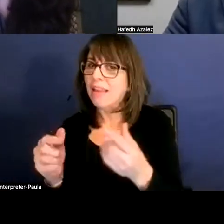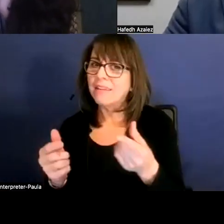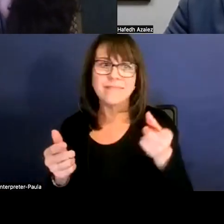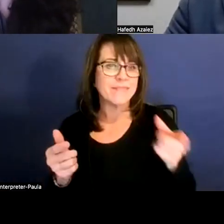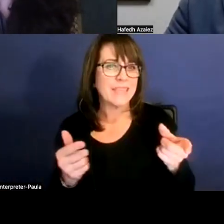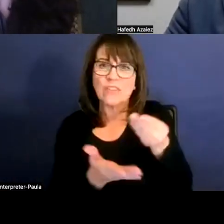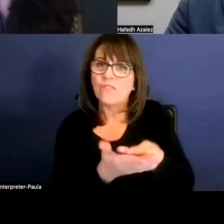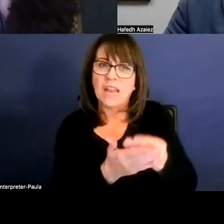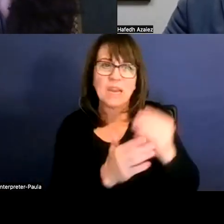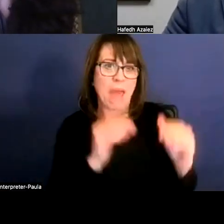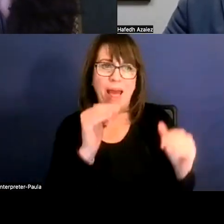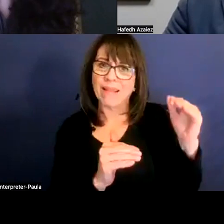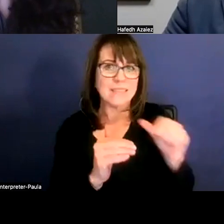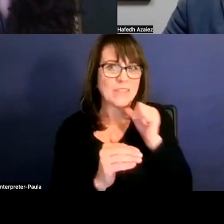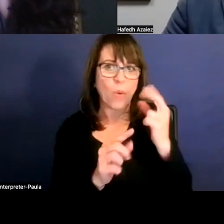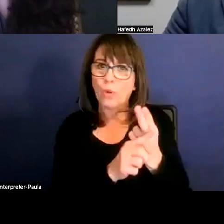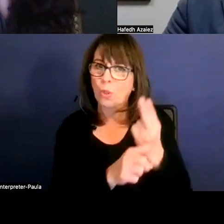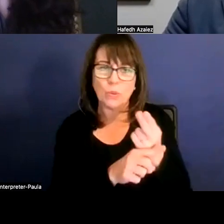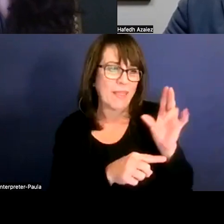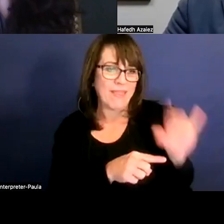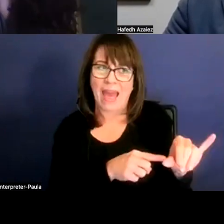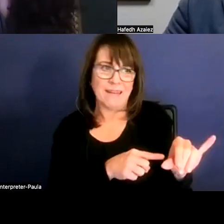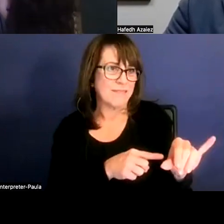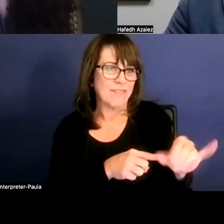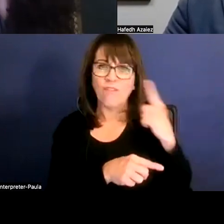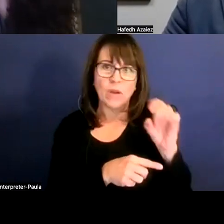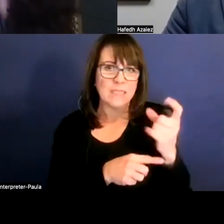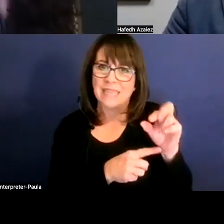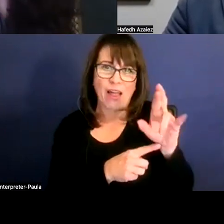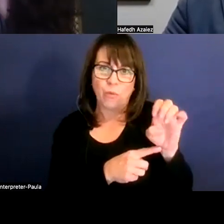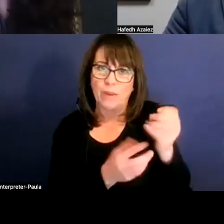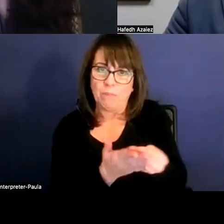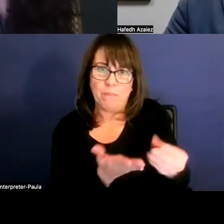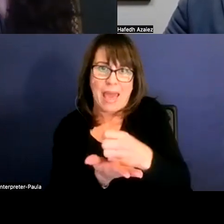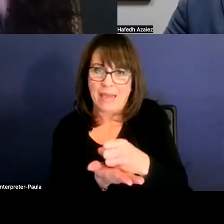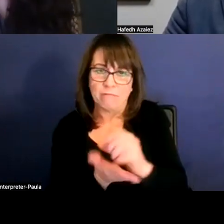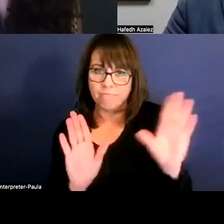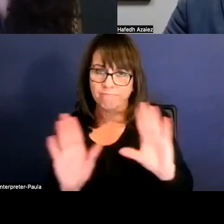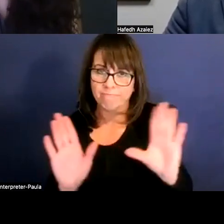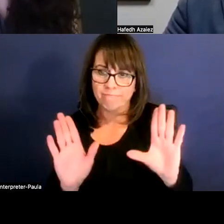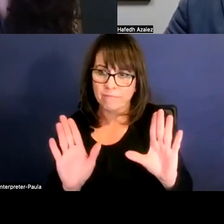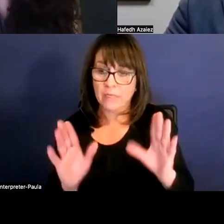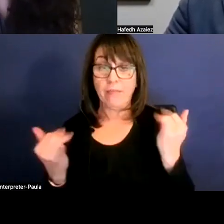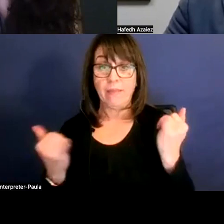school leadership do not use fund balance to increase salaries. Our board this year allow us,